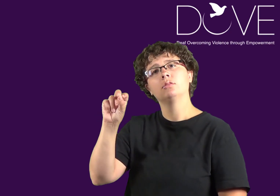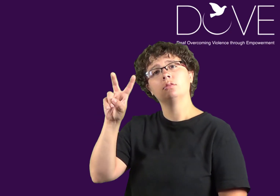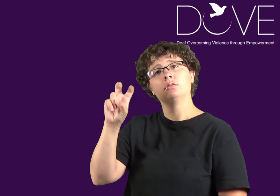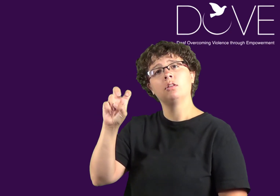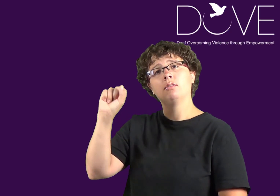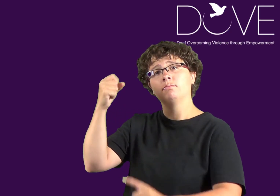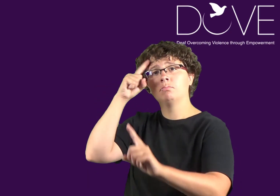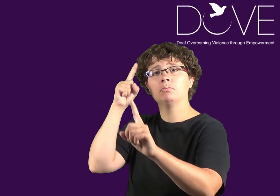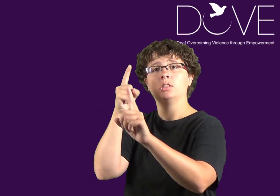DOVE's mission is to provide culturally accessible services that empower and